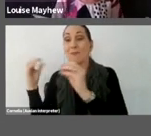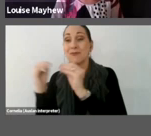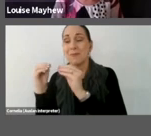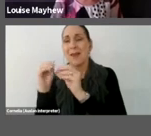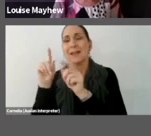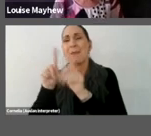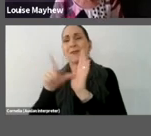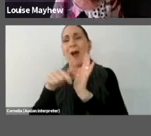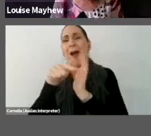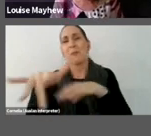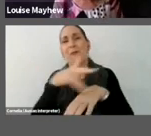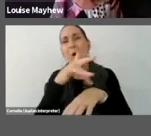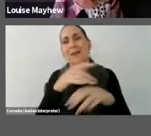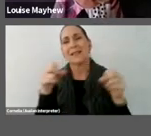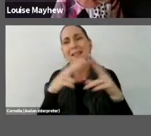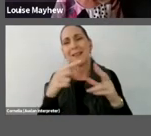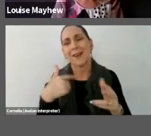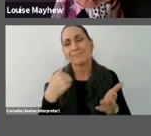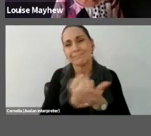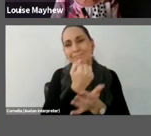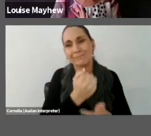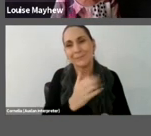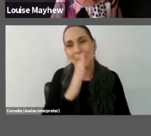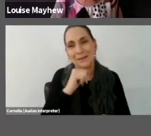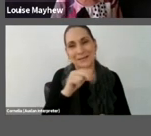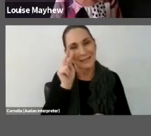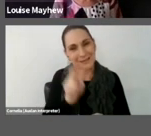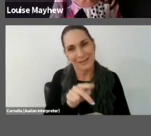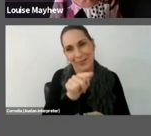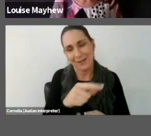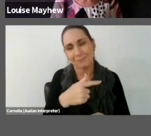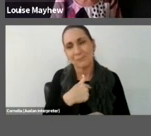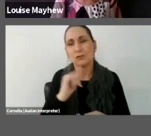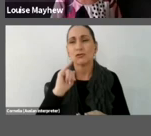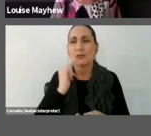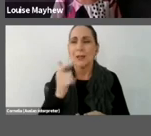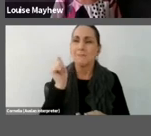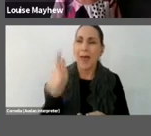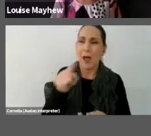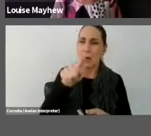had a chance to see this work myself, but I am very jealous of those who have.